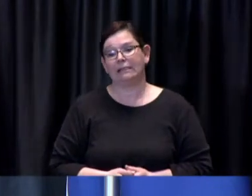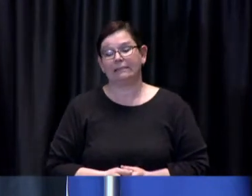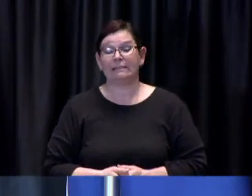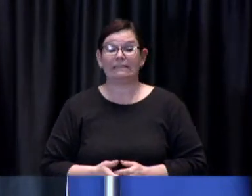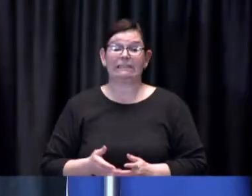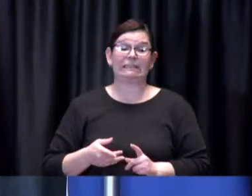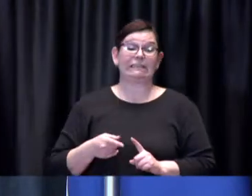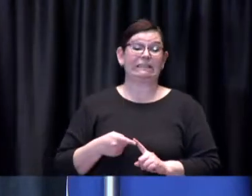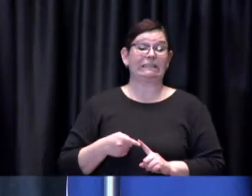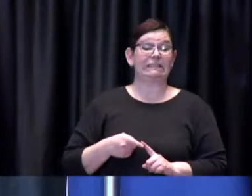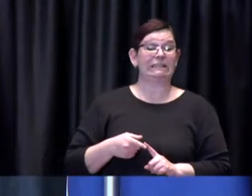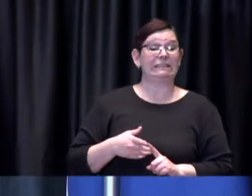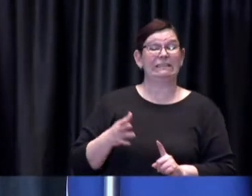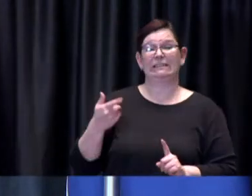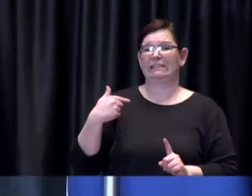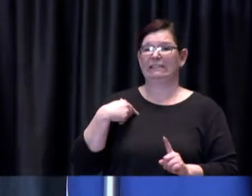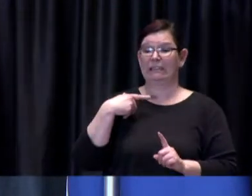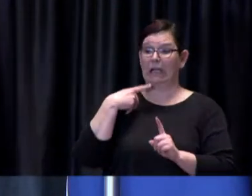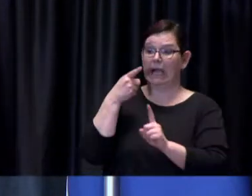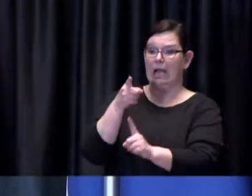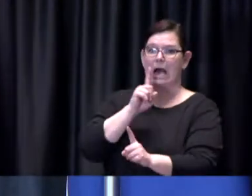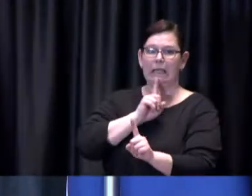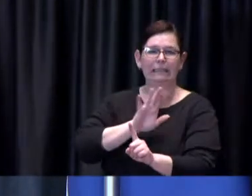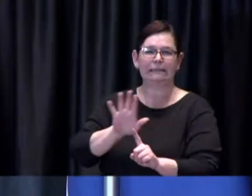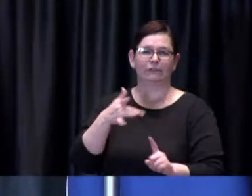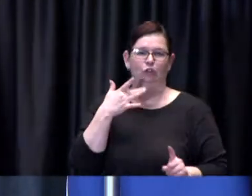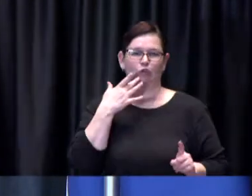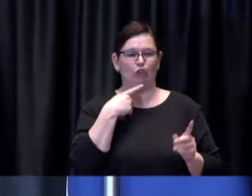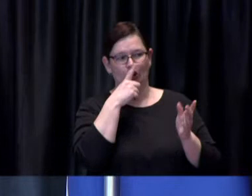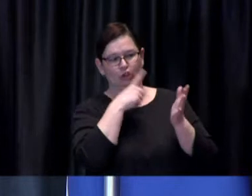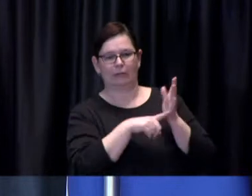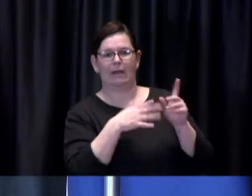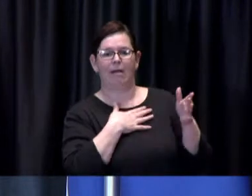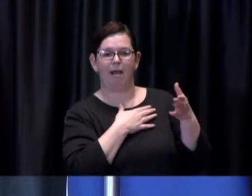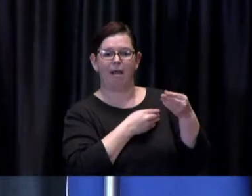as you can well imagine there are several data points that are constantly being collected